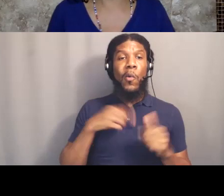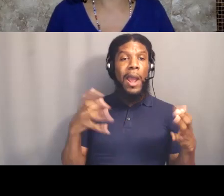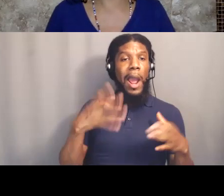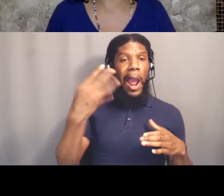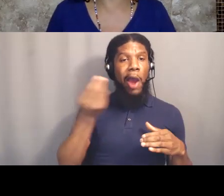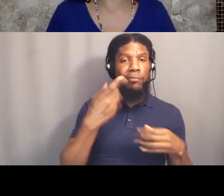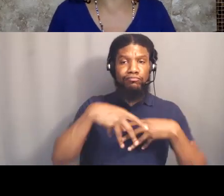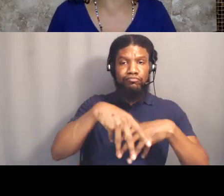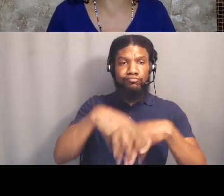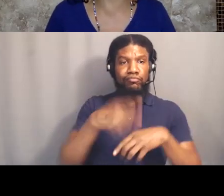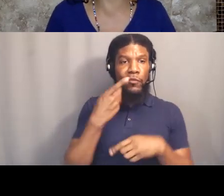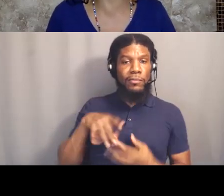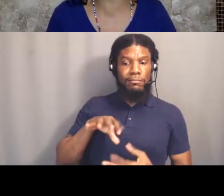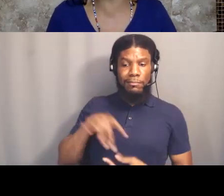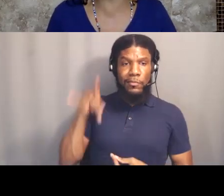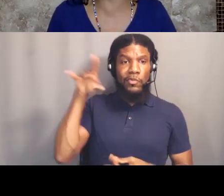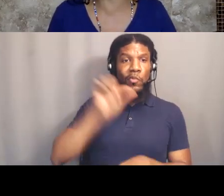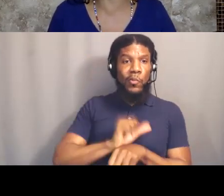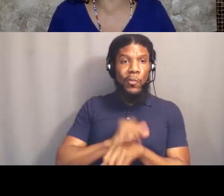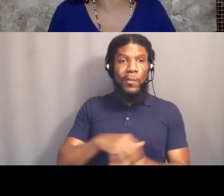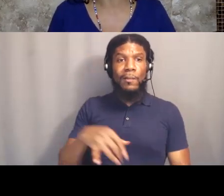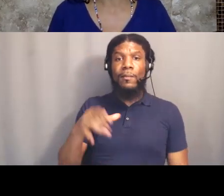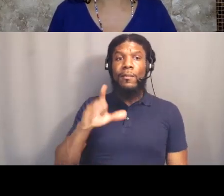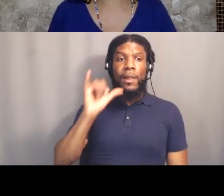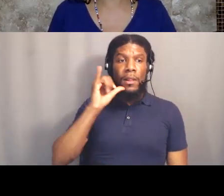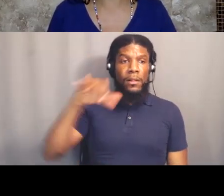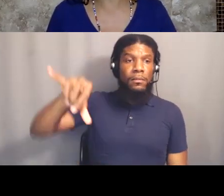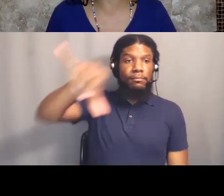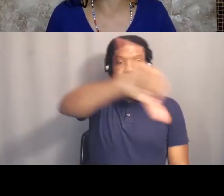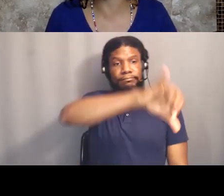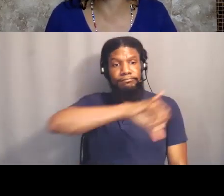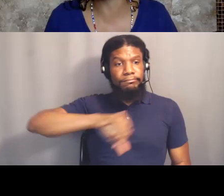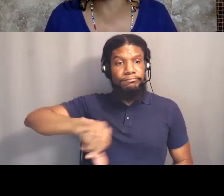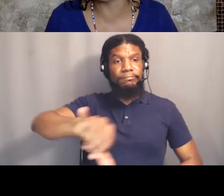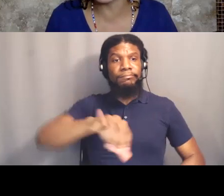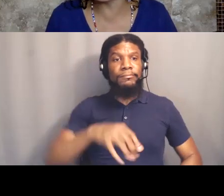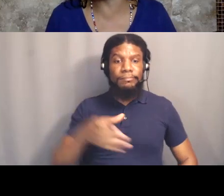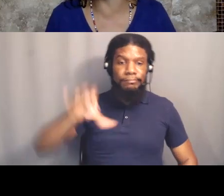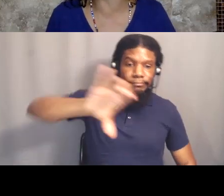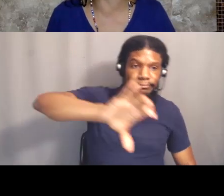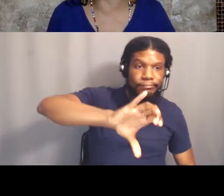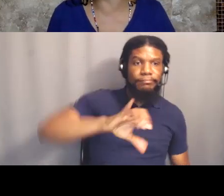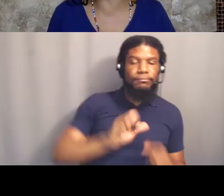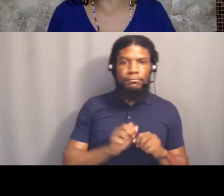pouring libation, fraying, building in community, getting community stories about what happened,